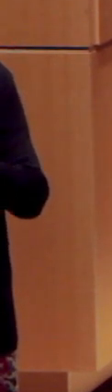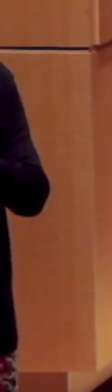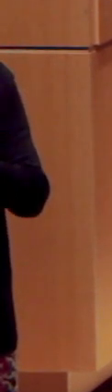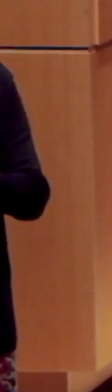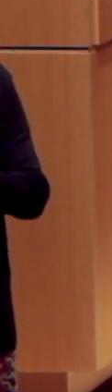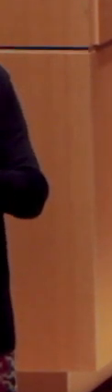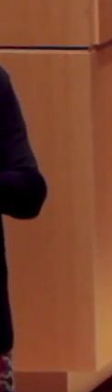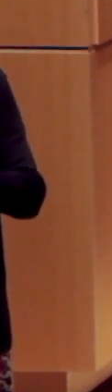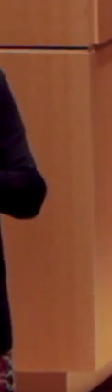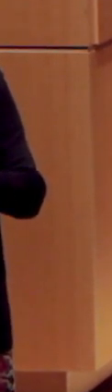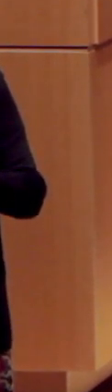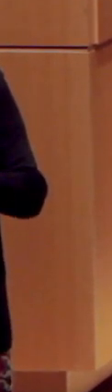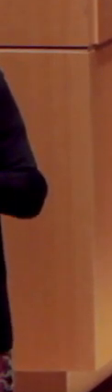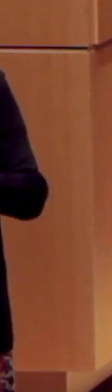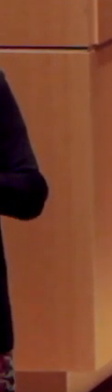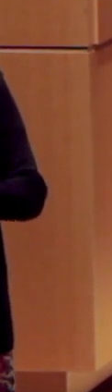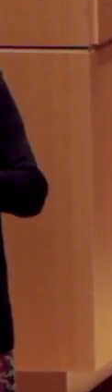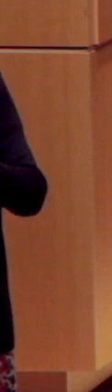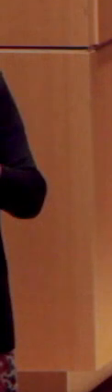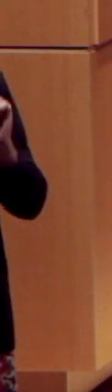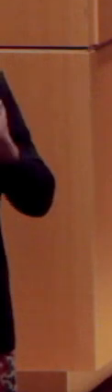and especially in theatre and performance, which is my background.